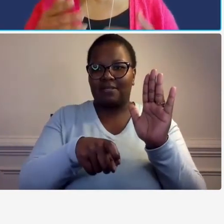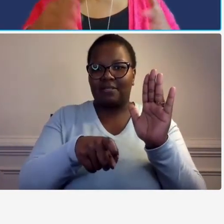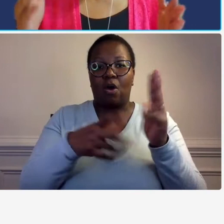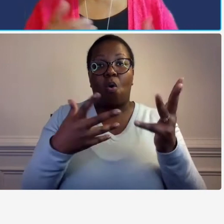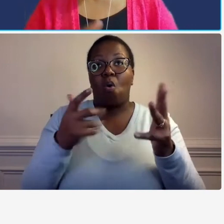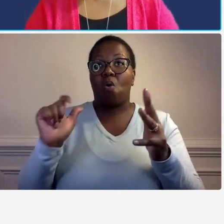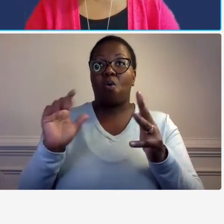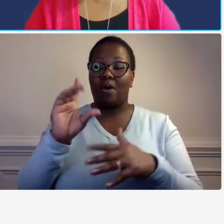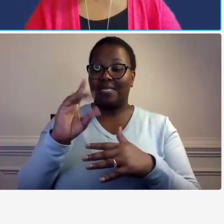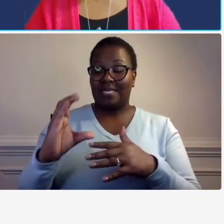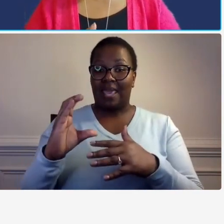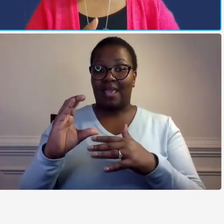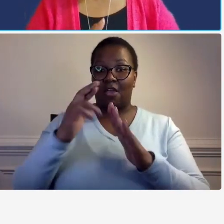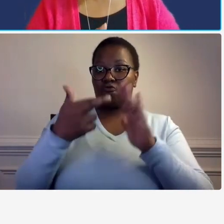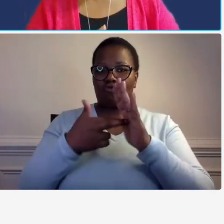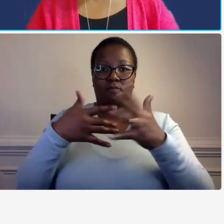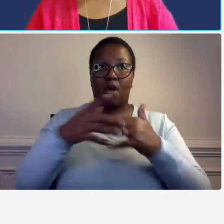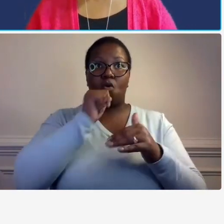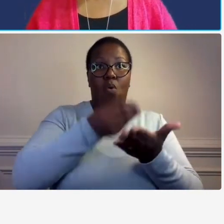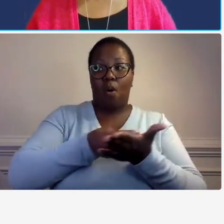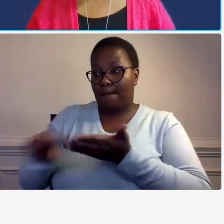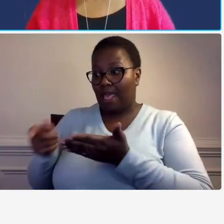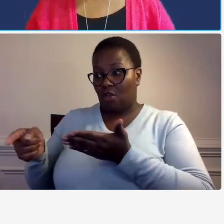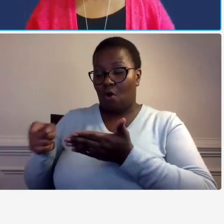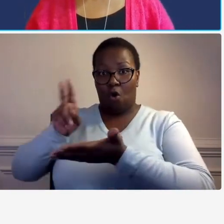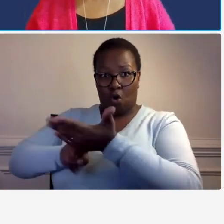know whoever the funding source is but if your policies are more strict you comply with that